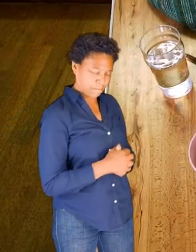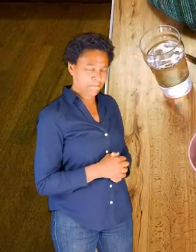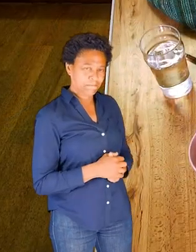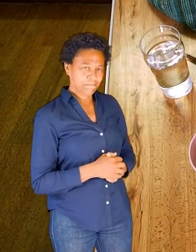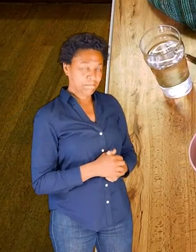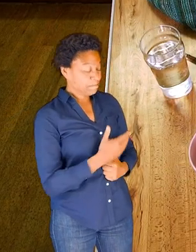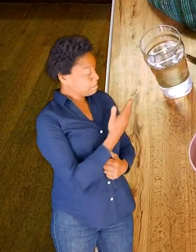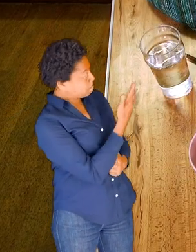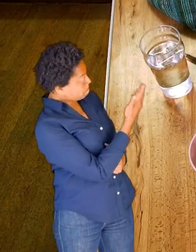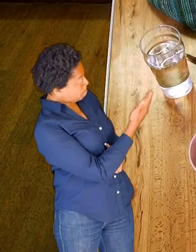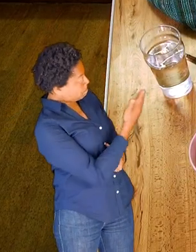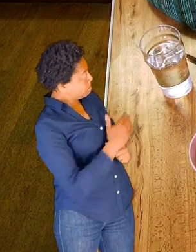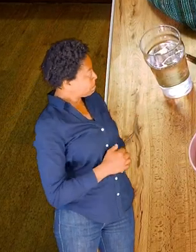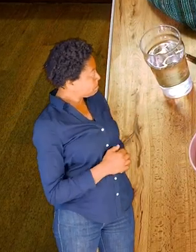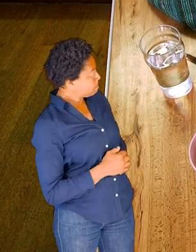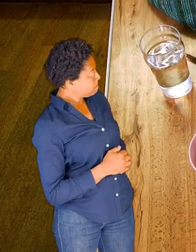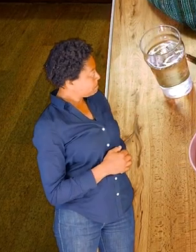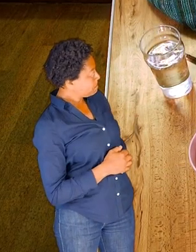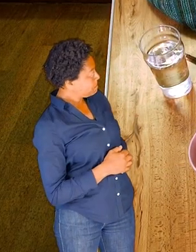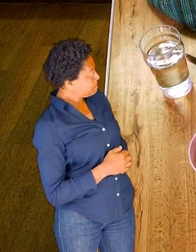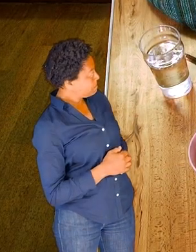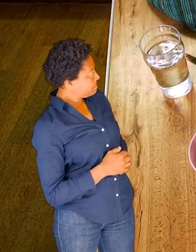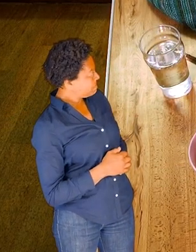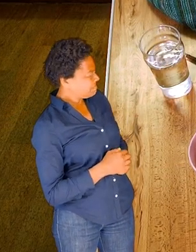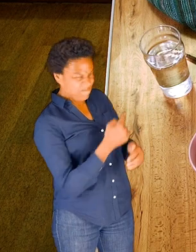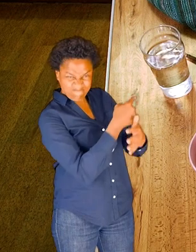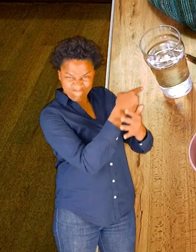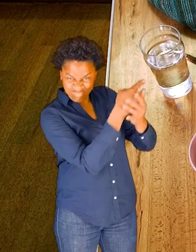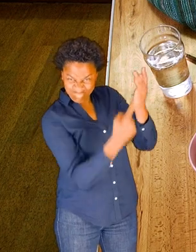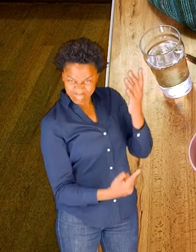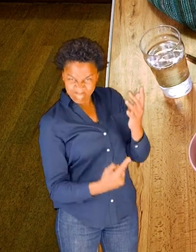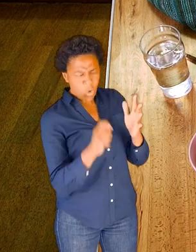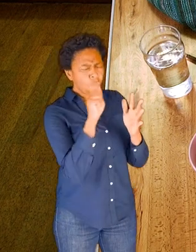So on my table here, I've gathered a group of objects or props.